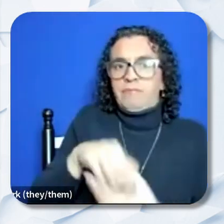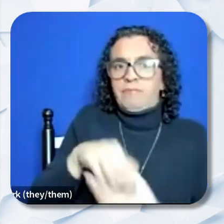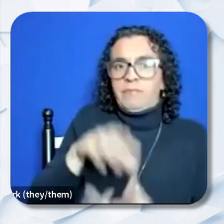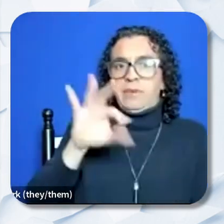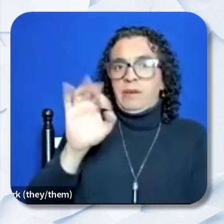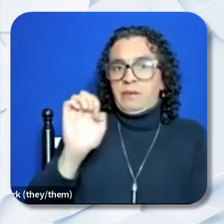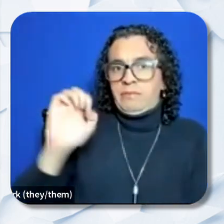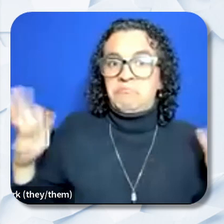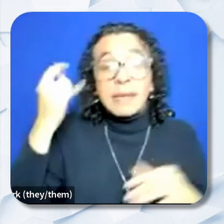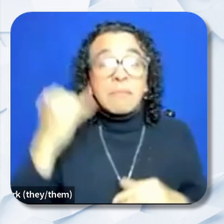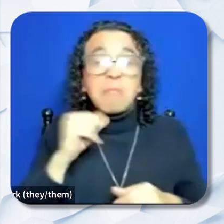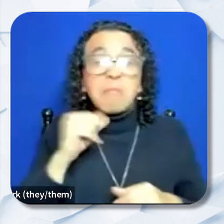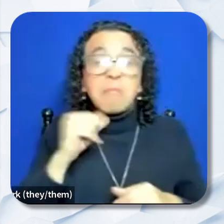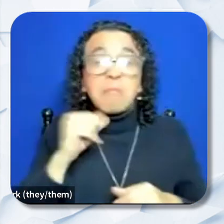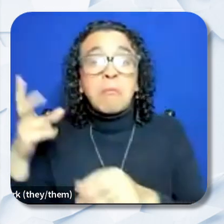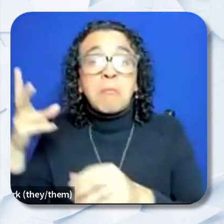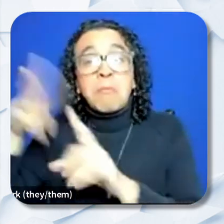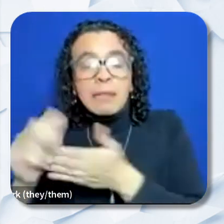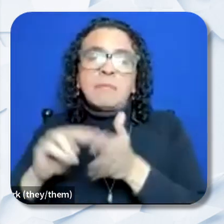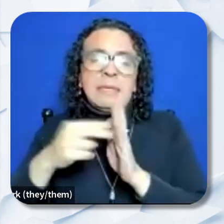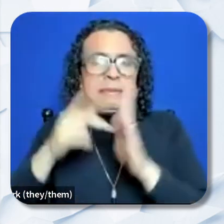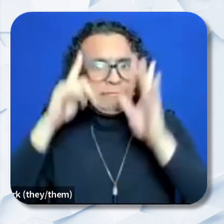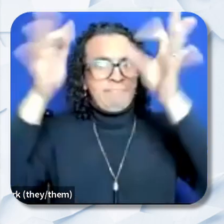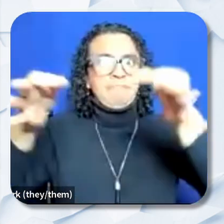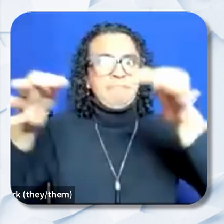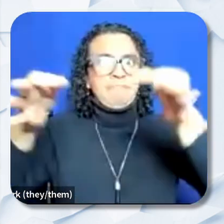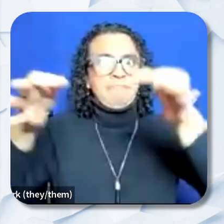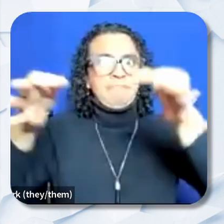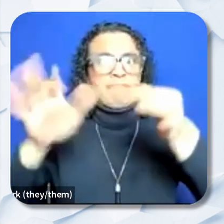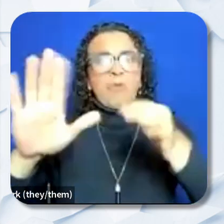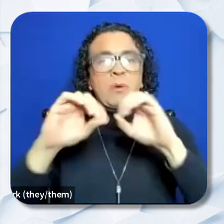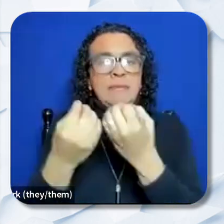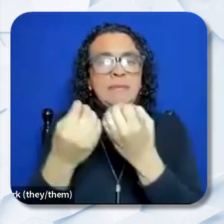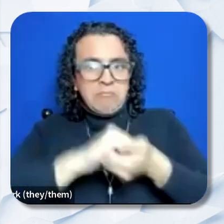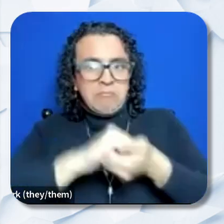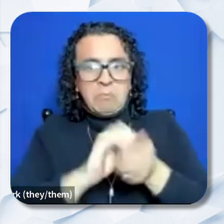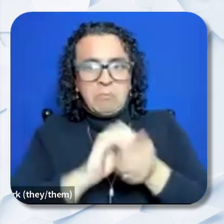it will be up to your organization's discretion to partner with an FEC or not. their compensation